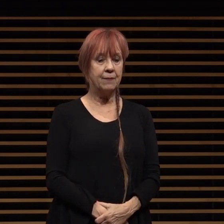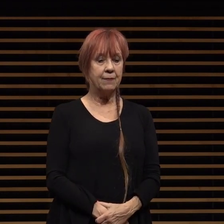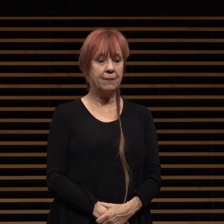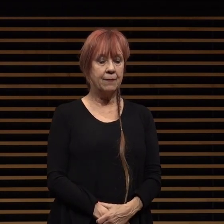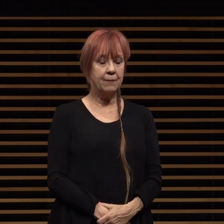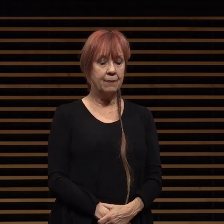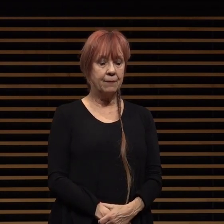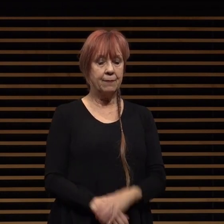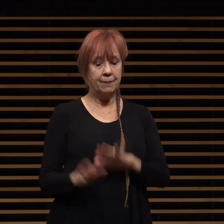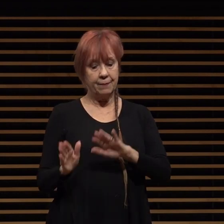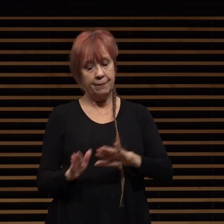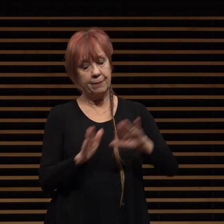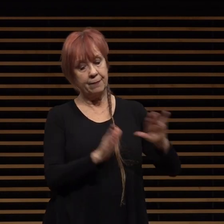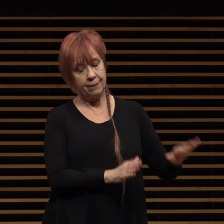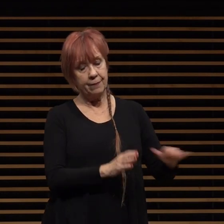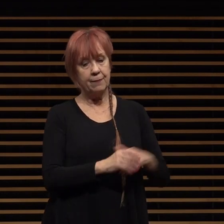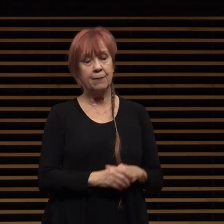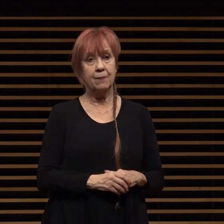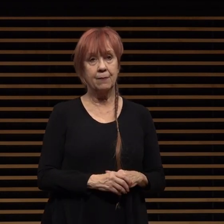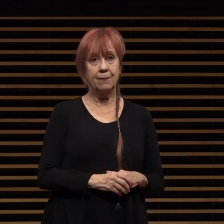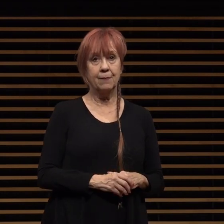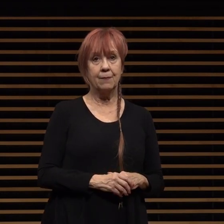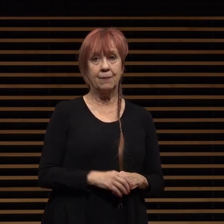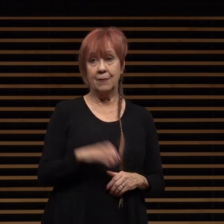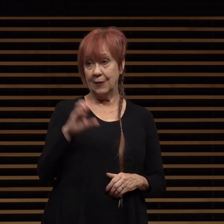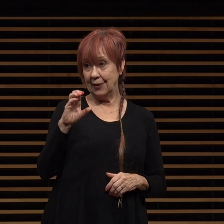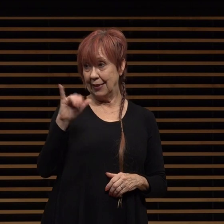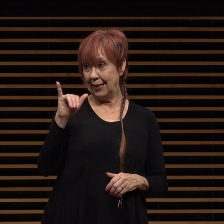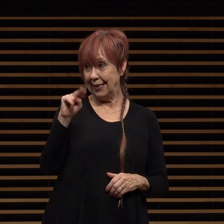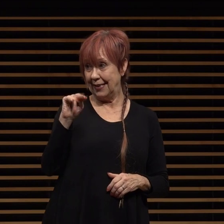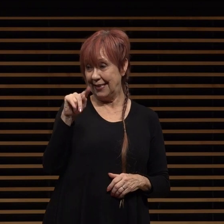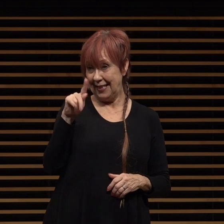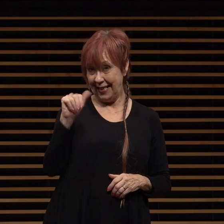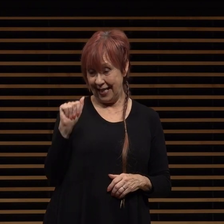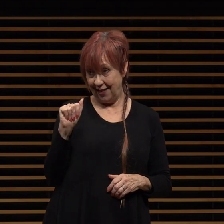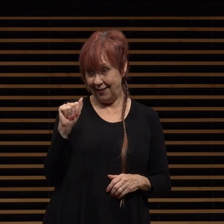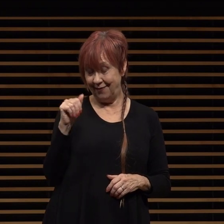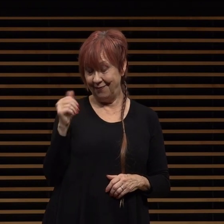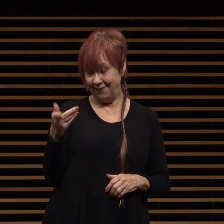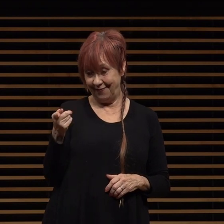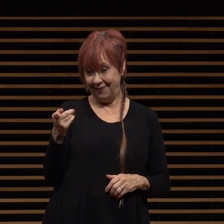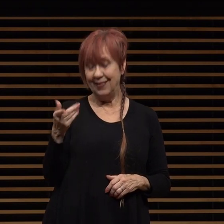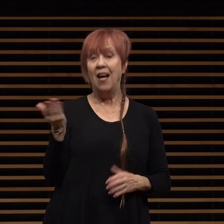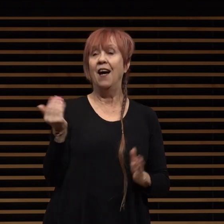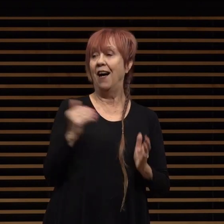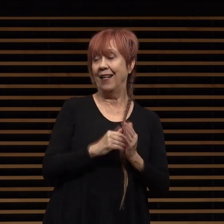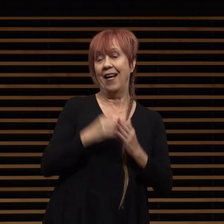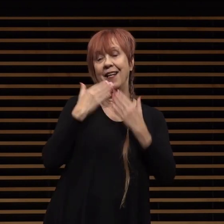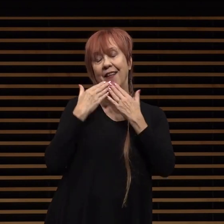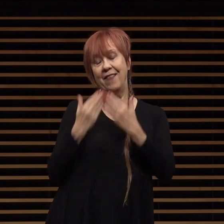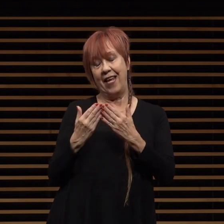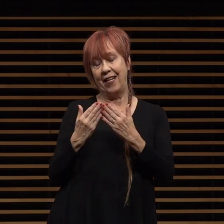switching gears speaking of cynthia